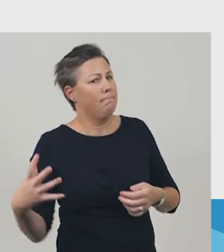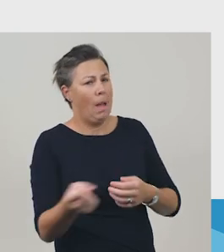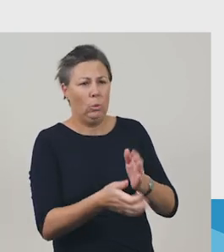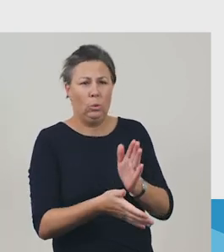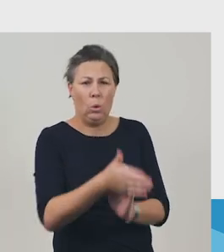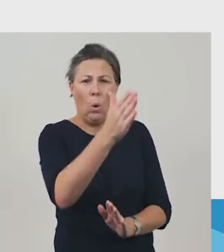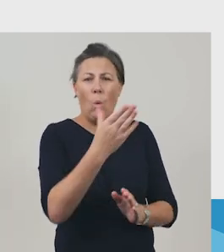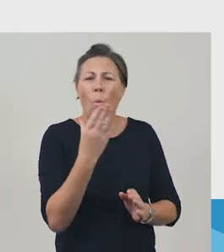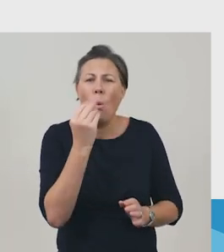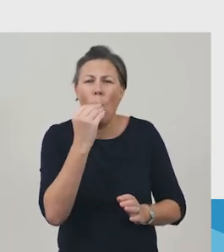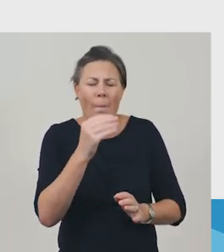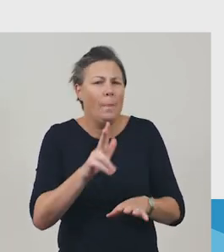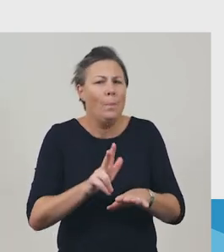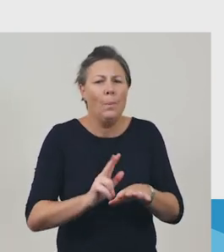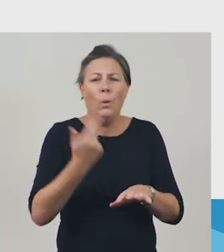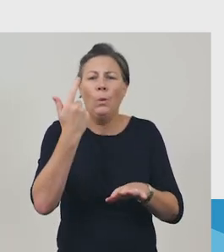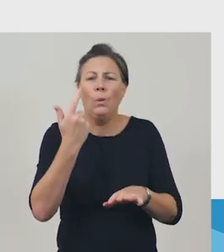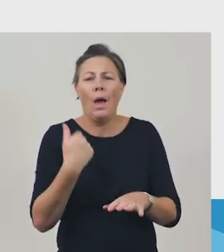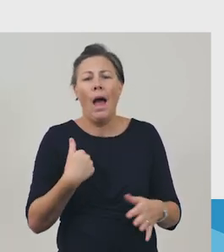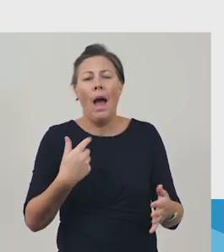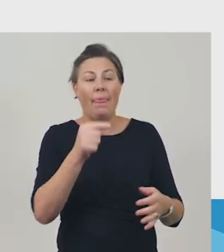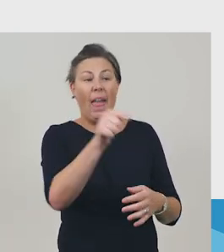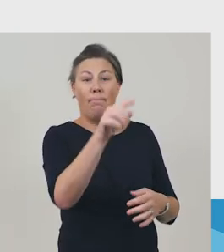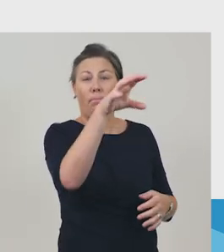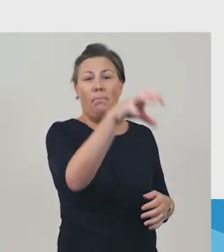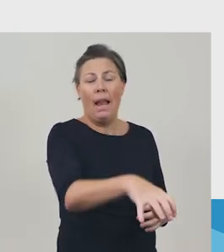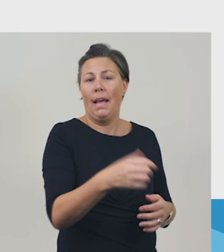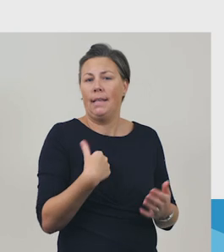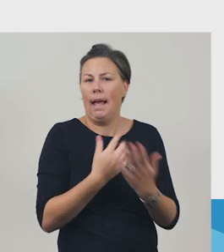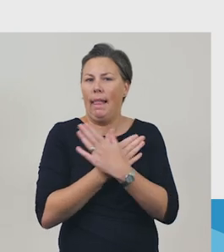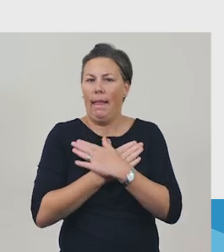There's a place I love to sit just under the bowing branches.